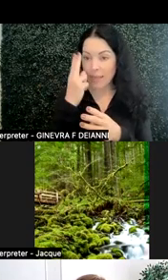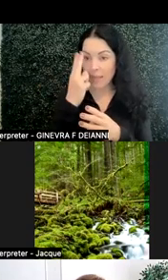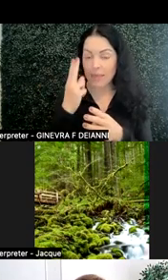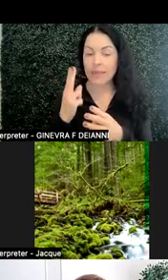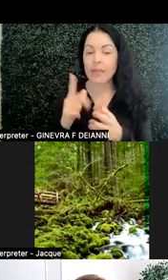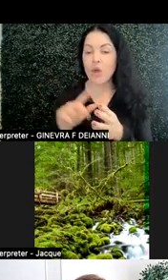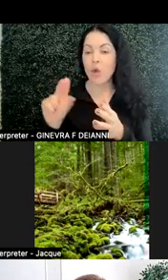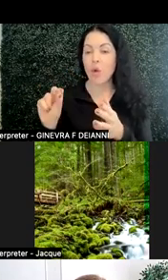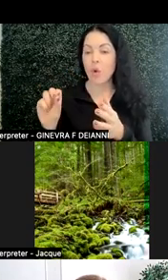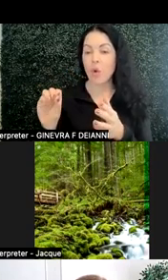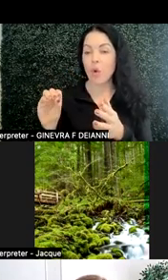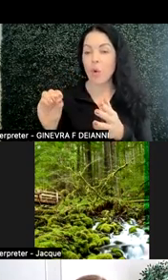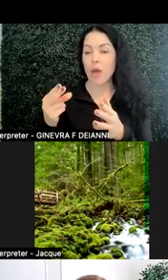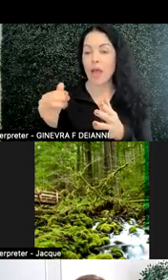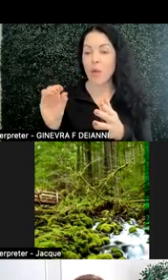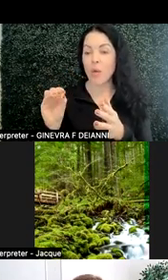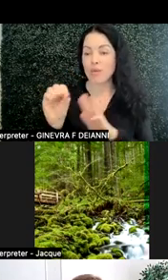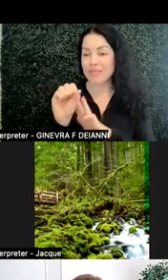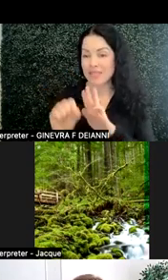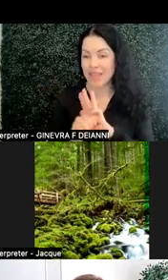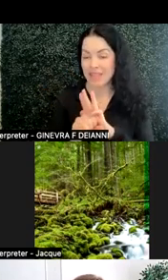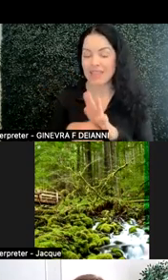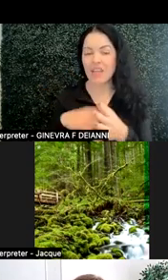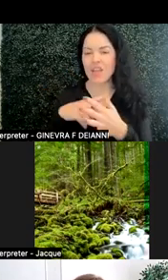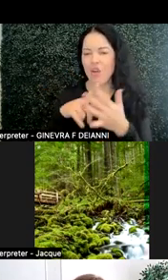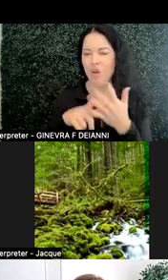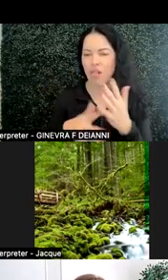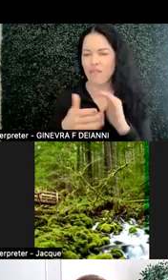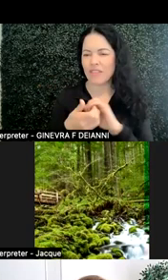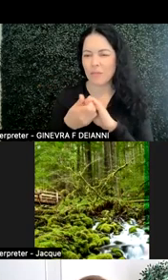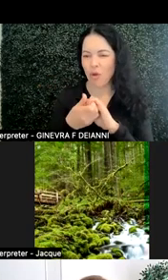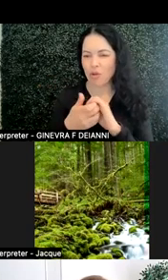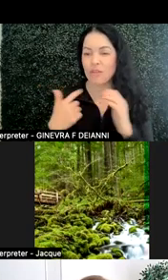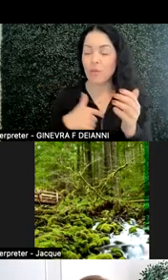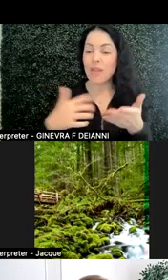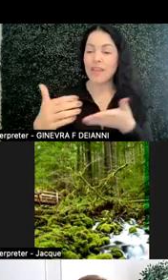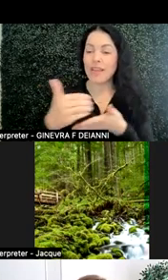Ohio State University, and all these partners and we gathered qualitative data.